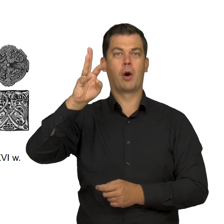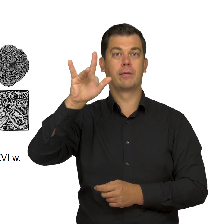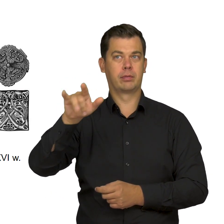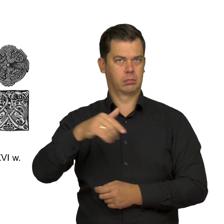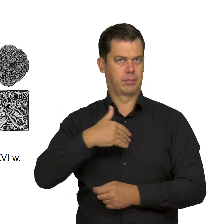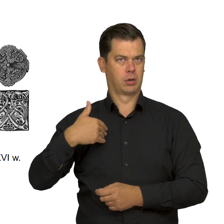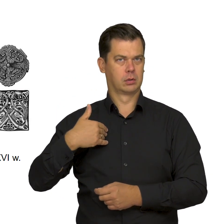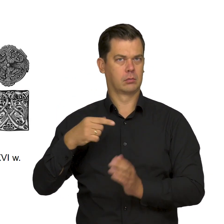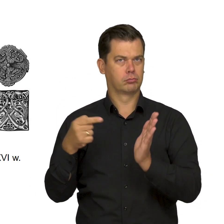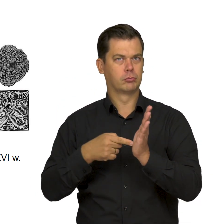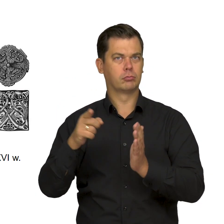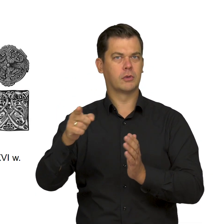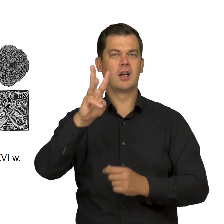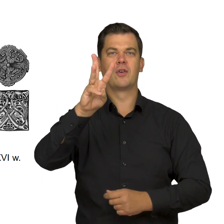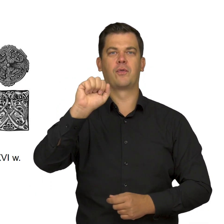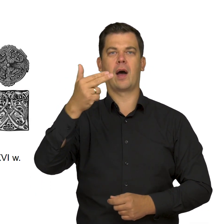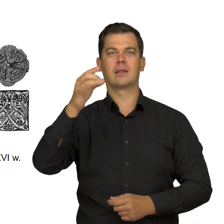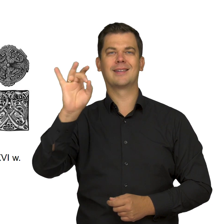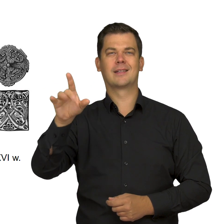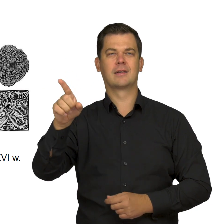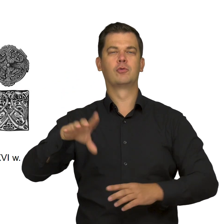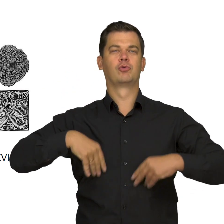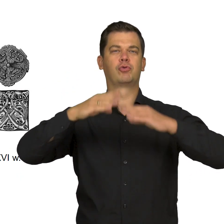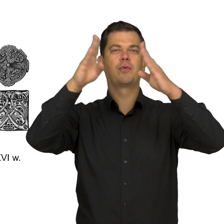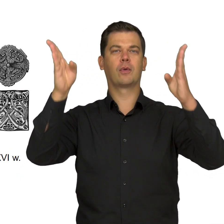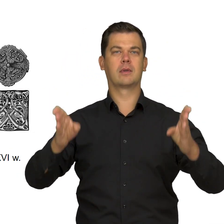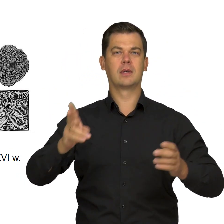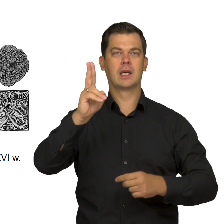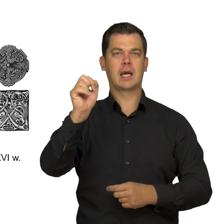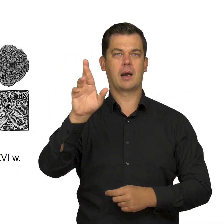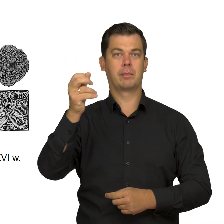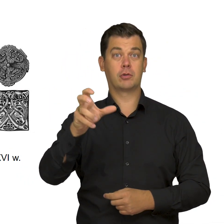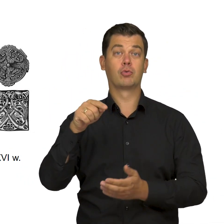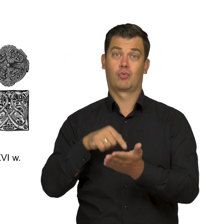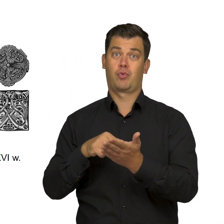The so-called Wang Temple in Karpacz is one of them.